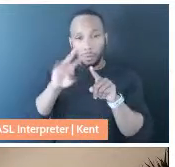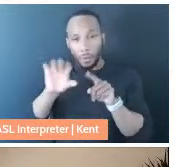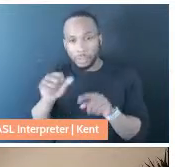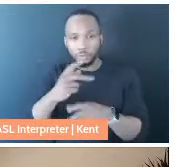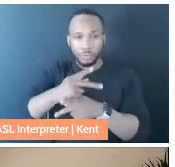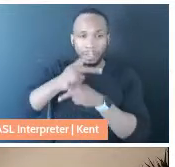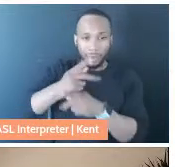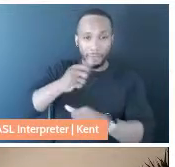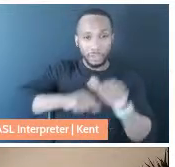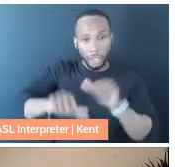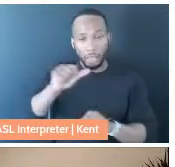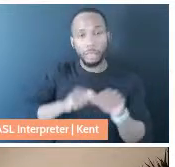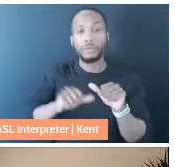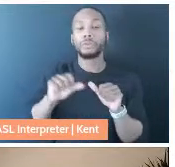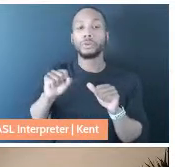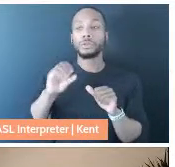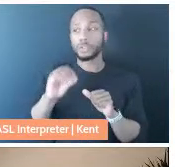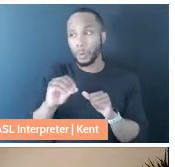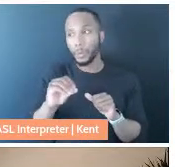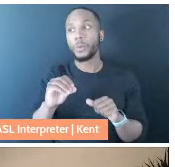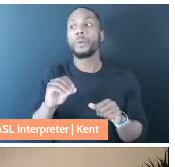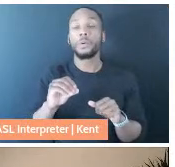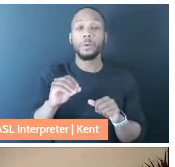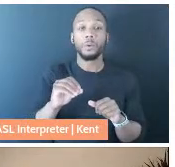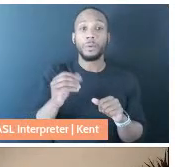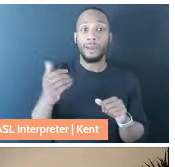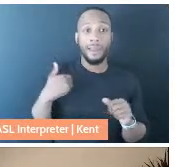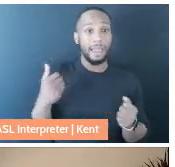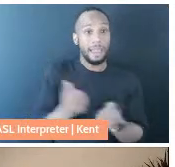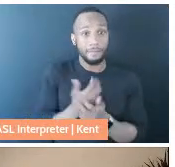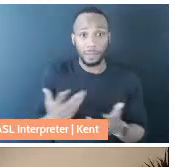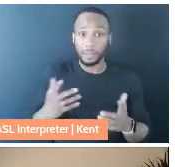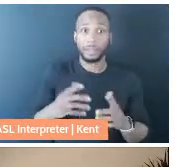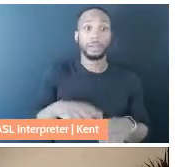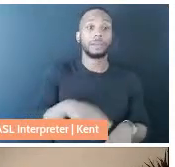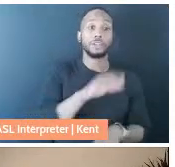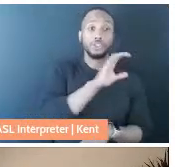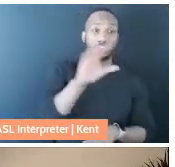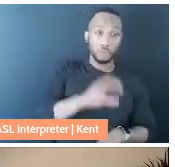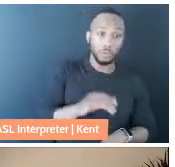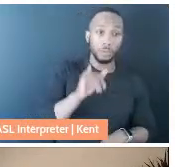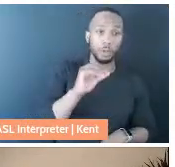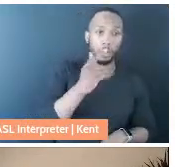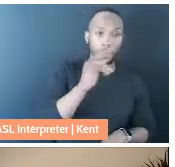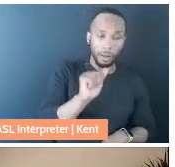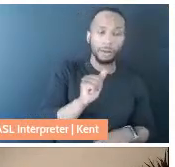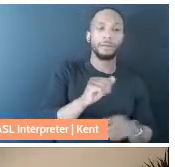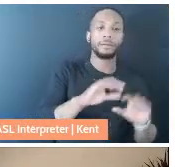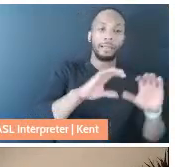And so we had everything from Zoom yoga classes that other care aunties offered up.